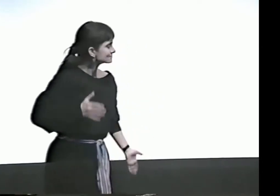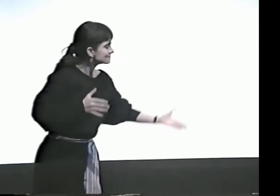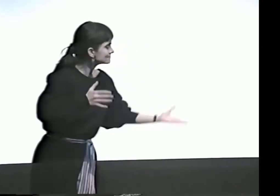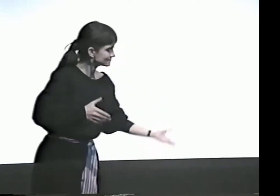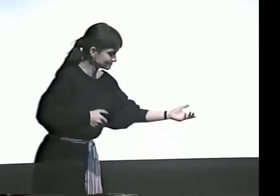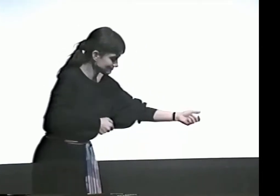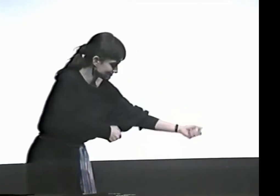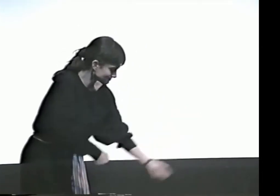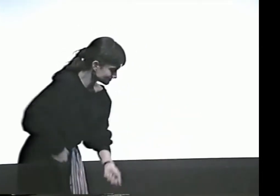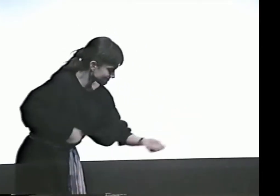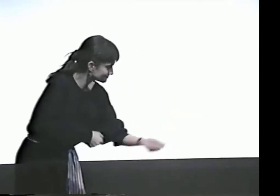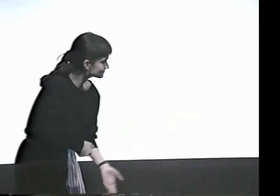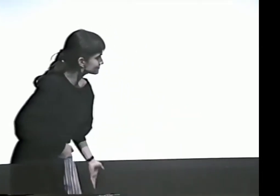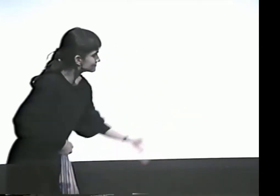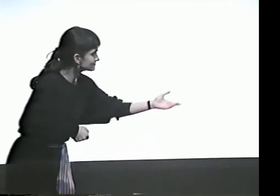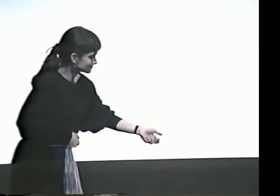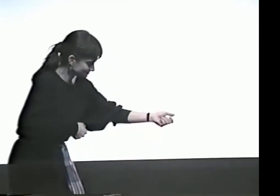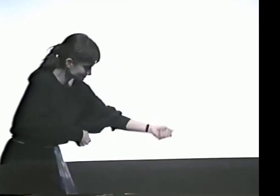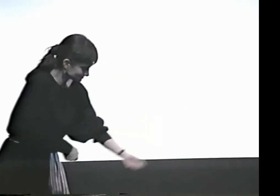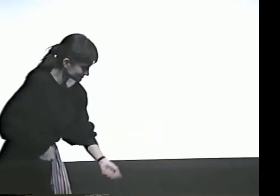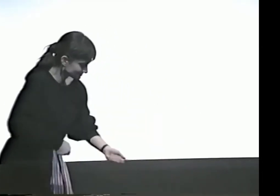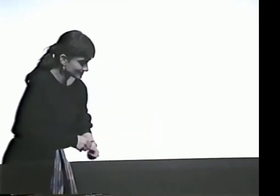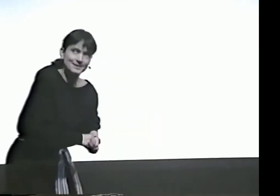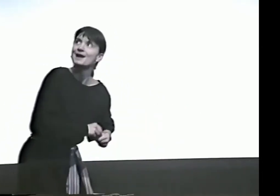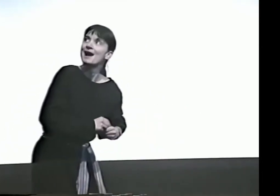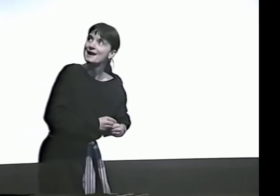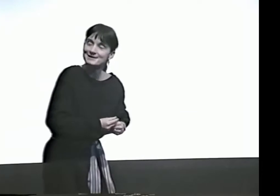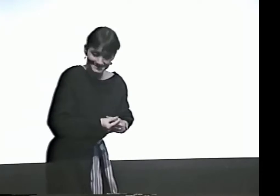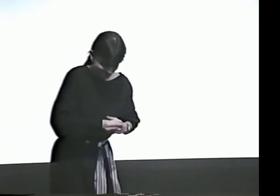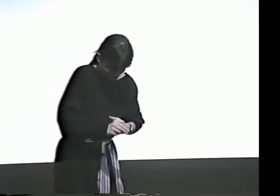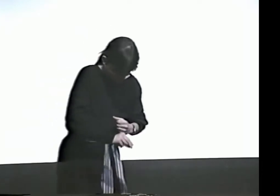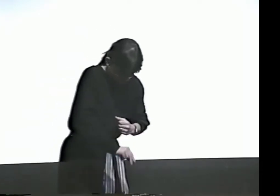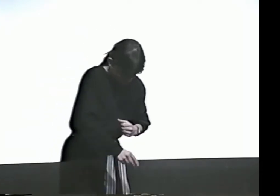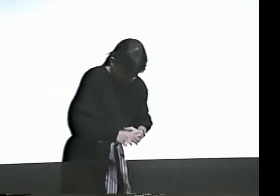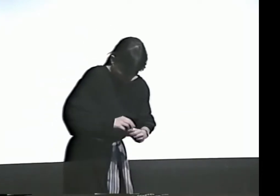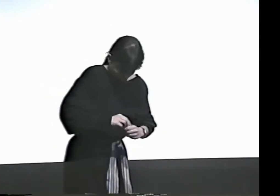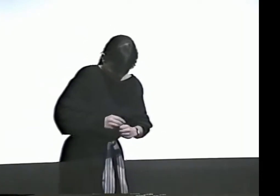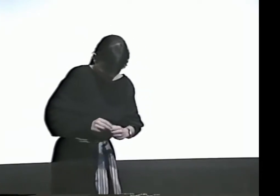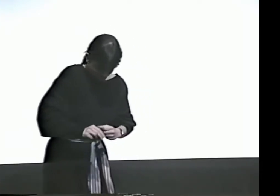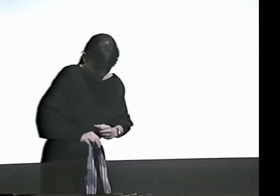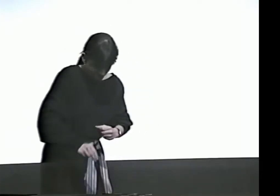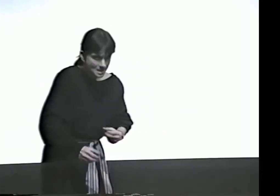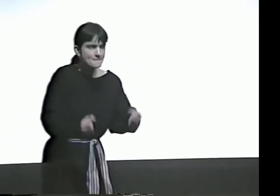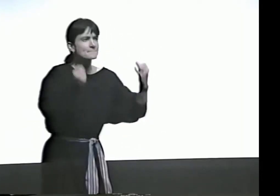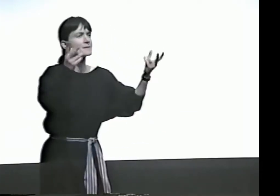THE FATHER AND HIS SON...